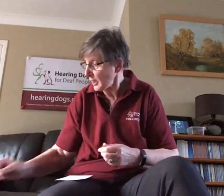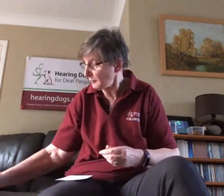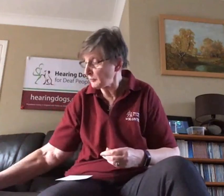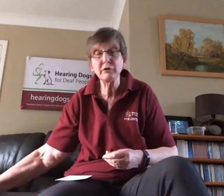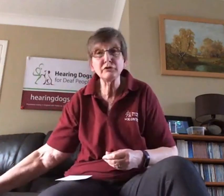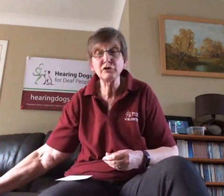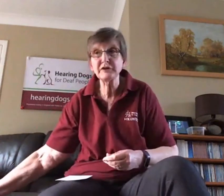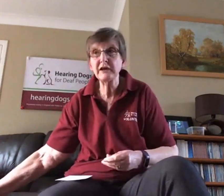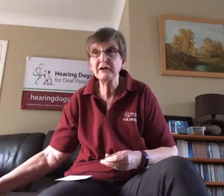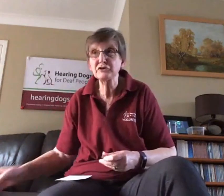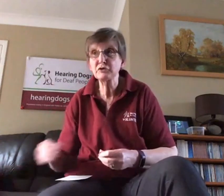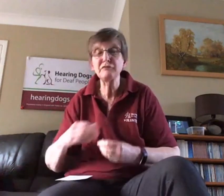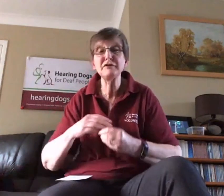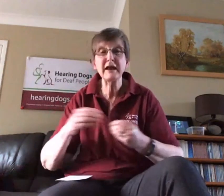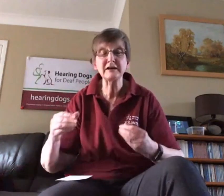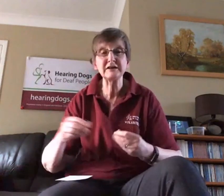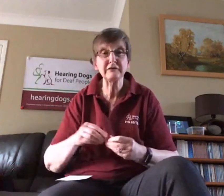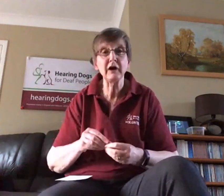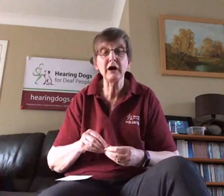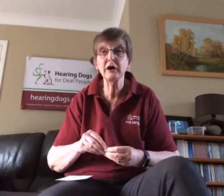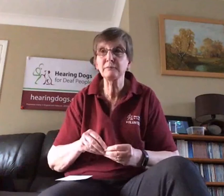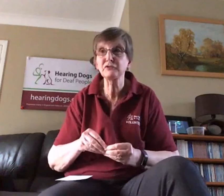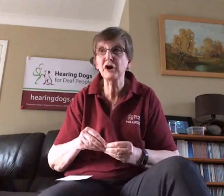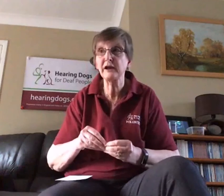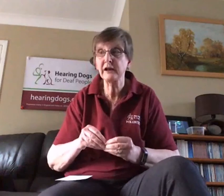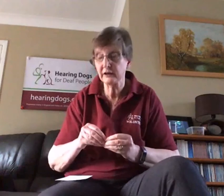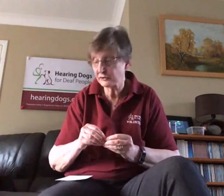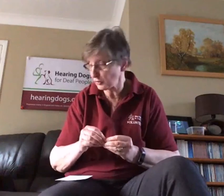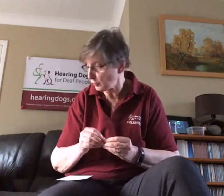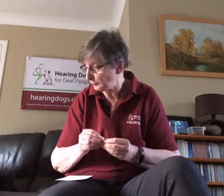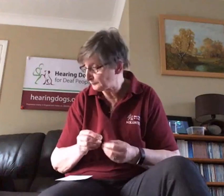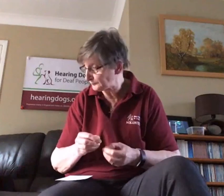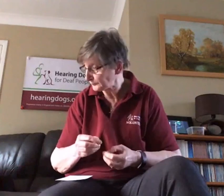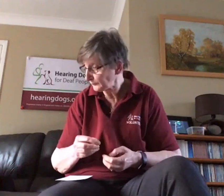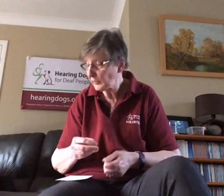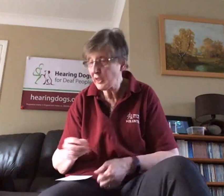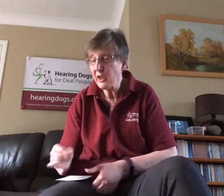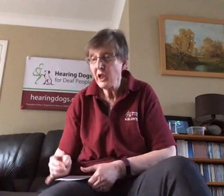But we don't use any sort of negative training at all.